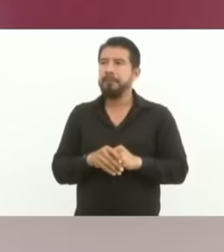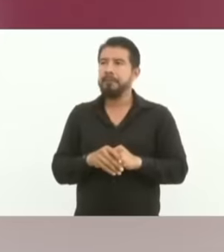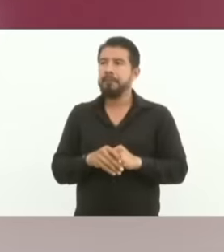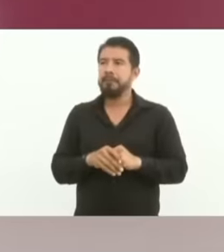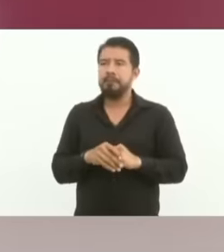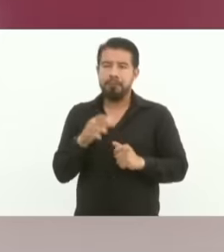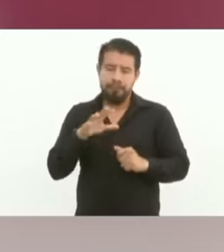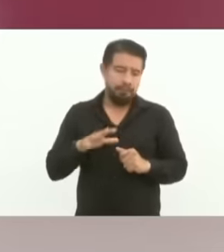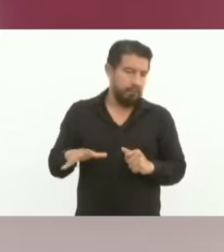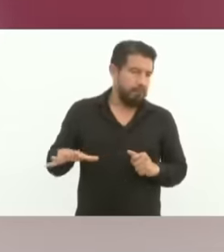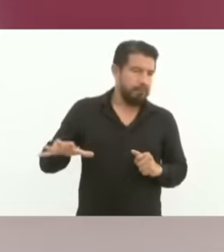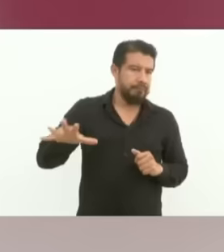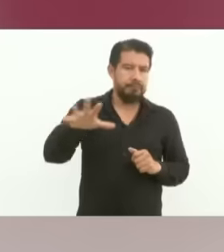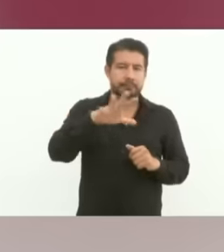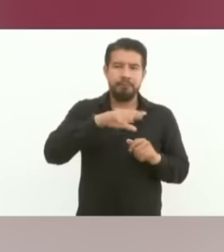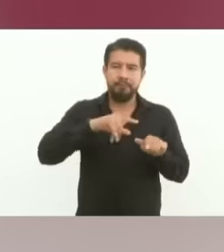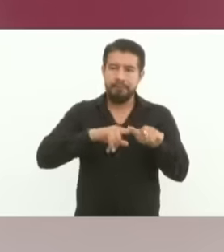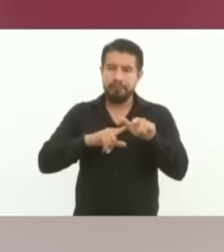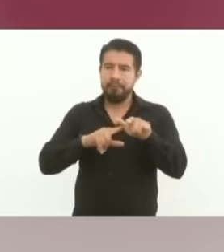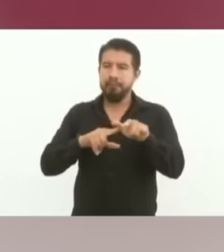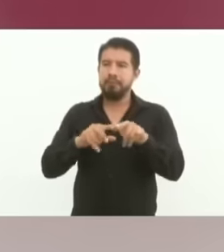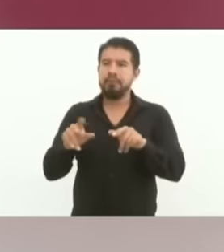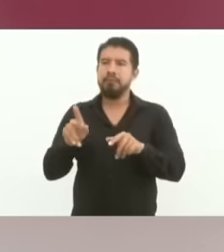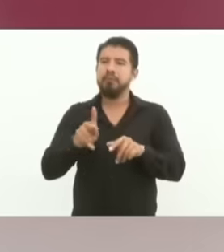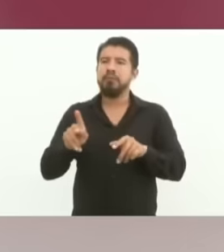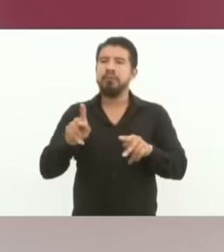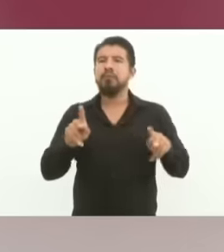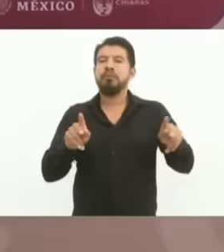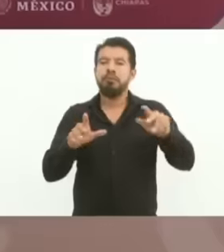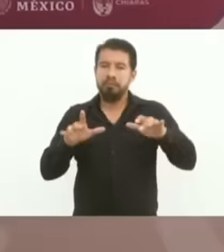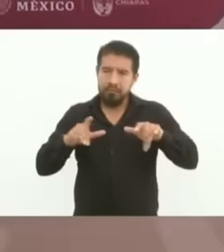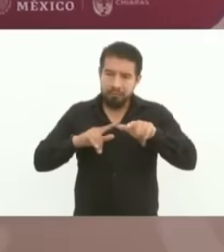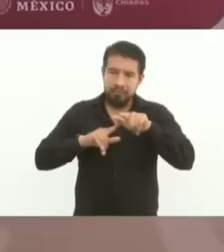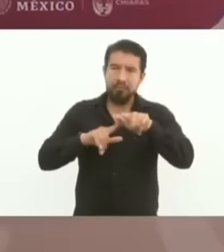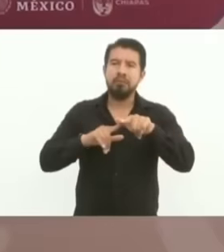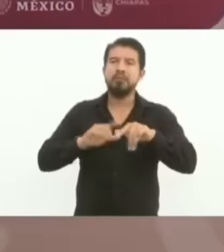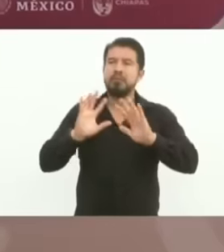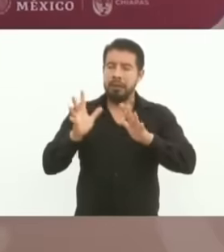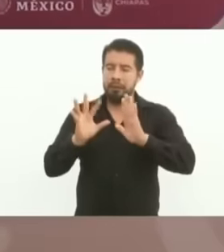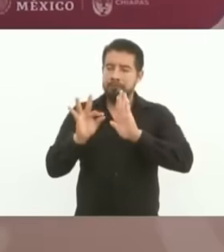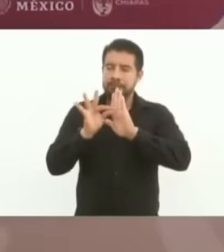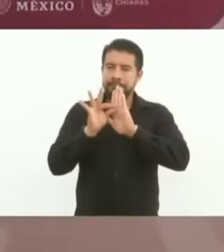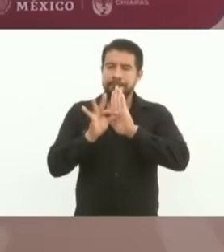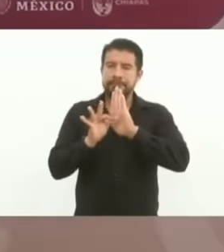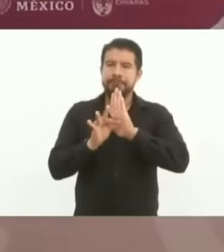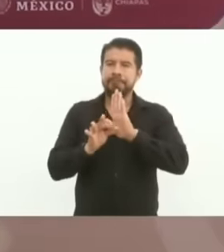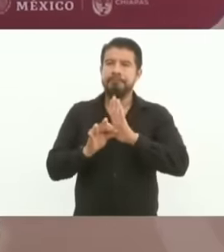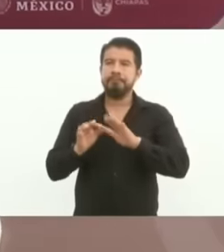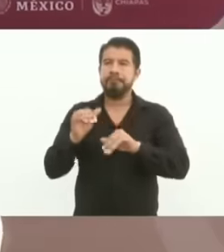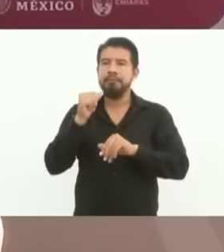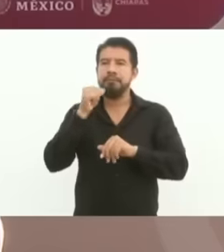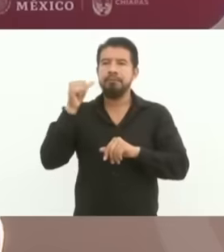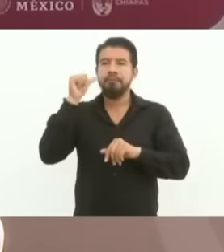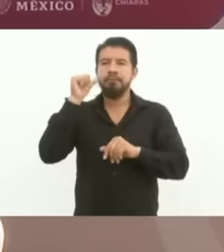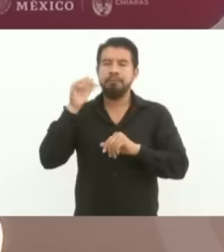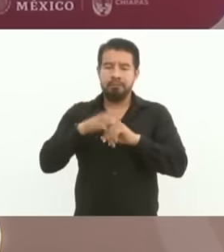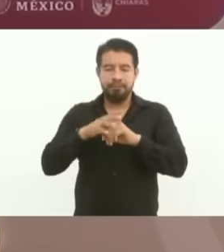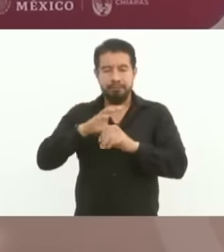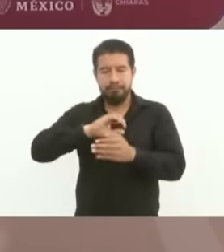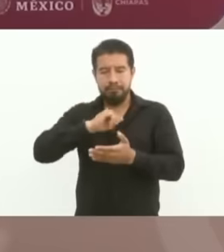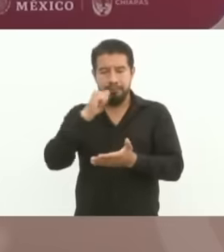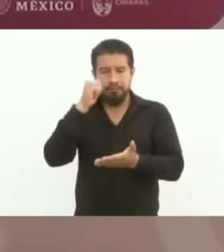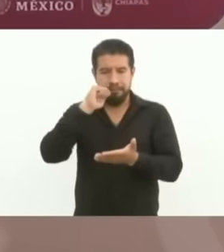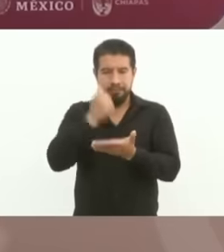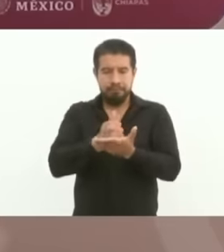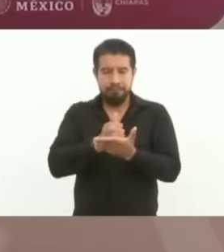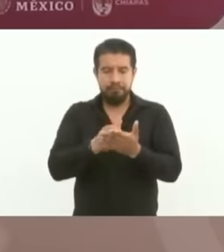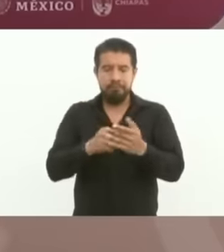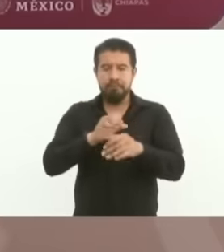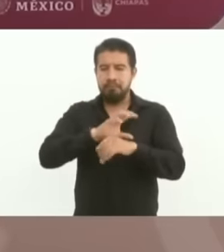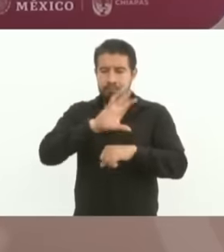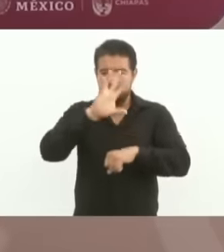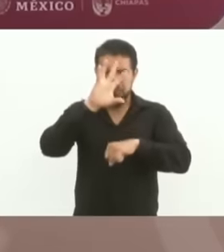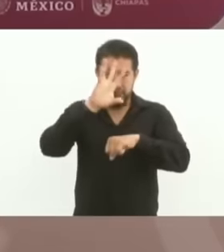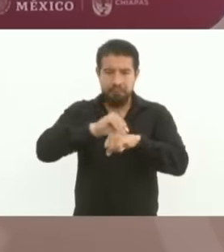communities, all towns. This was approved yesterday in commissions. It was also approved that it will